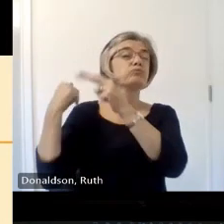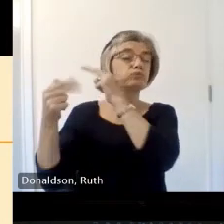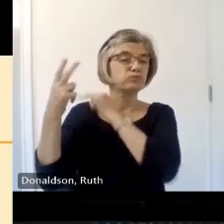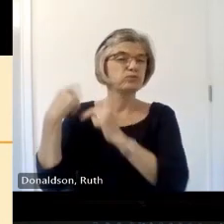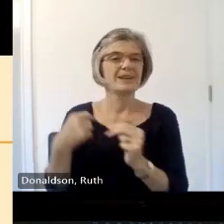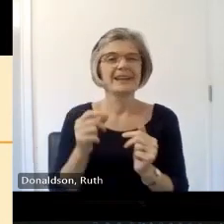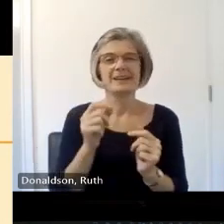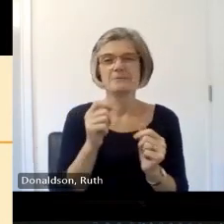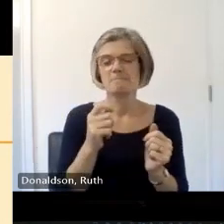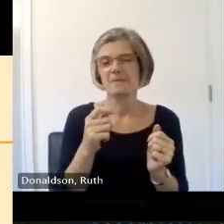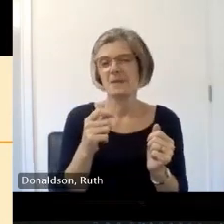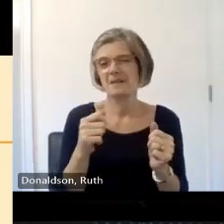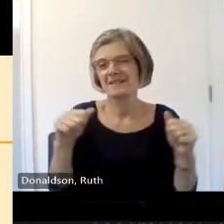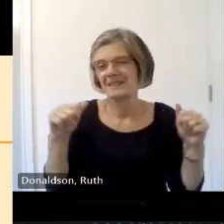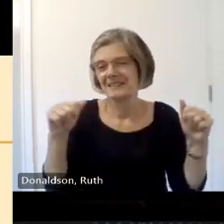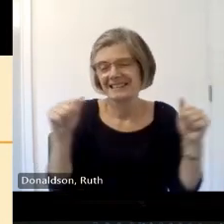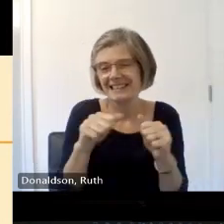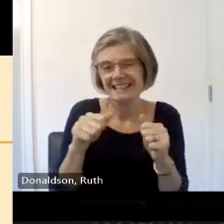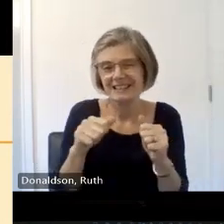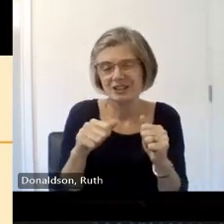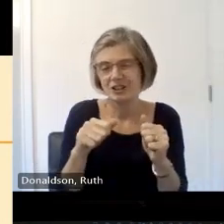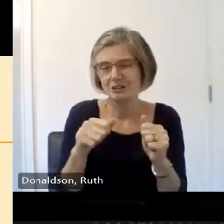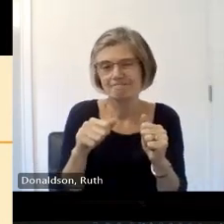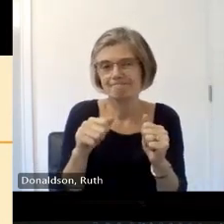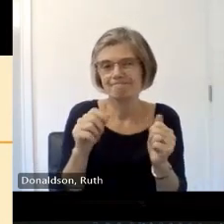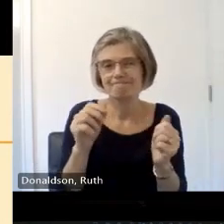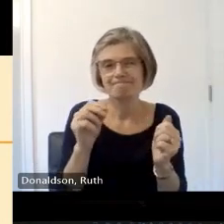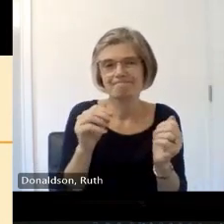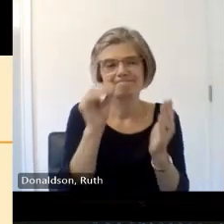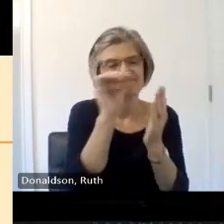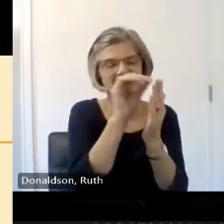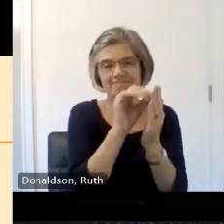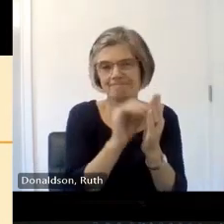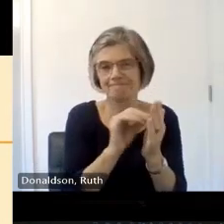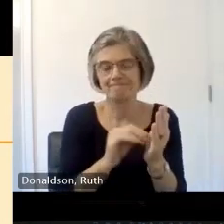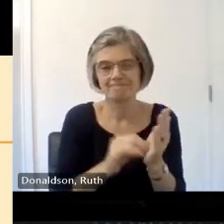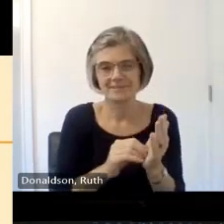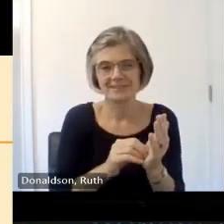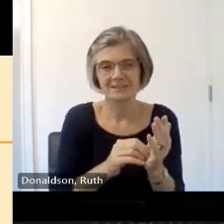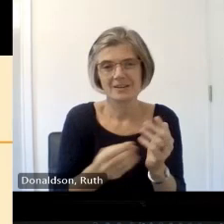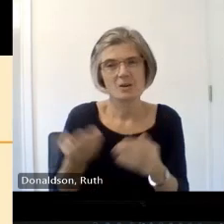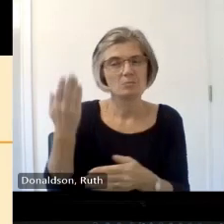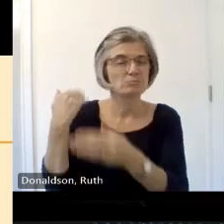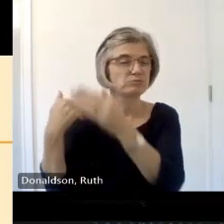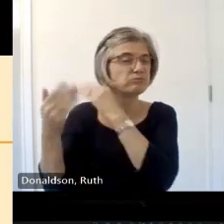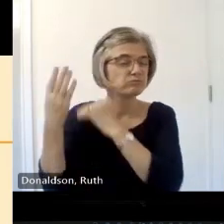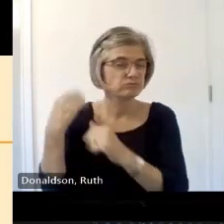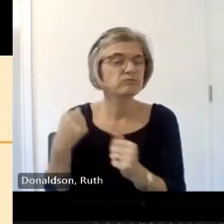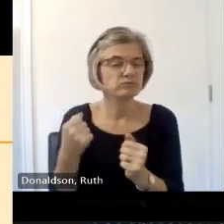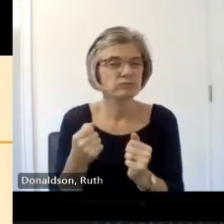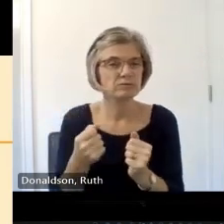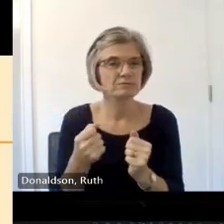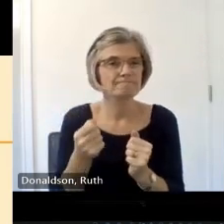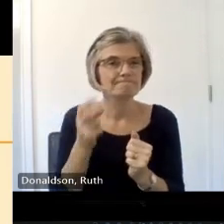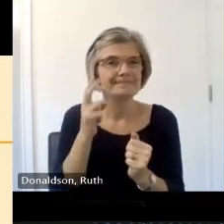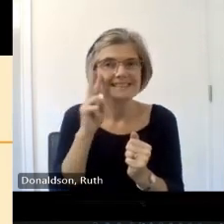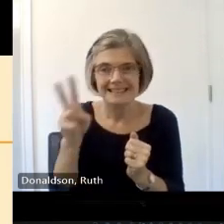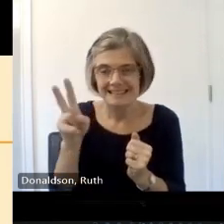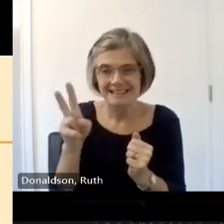of which are on Canmore um listing marks that were found um by sight but without any um any